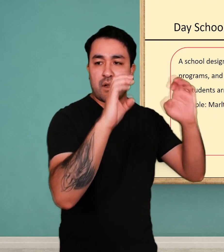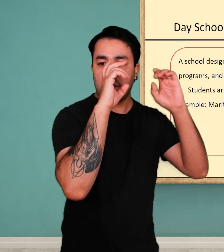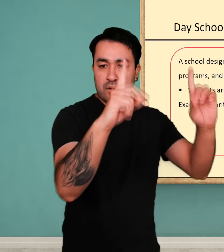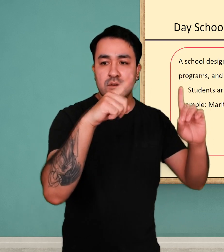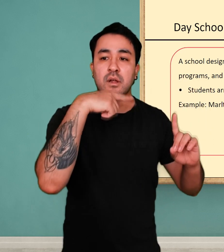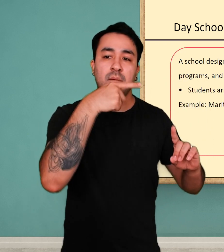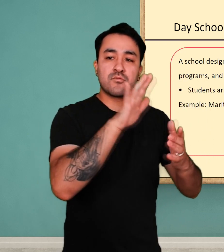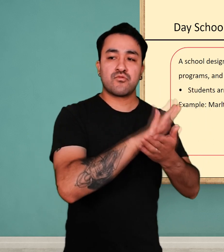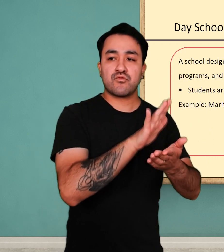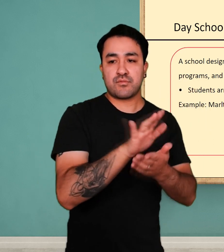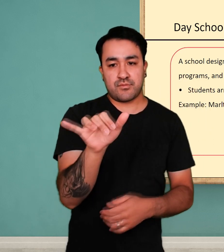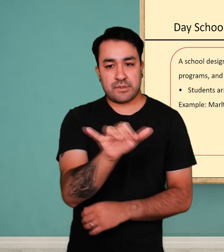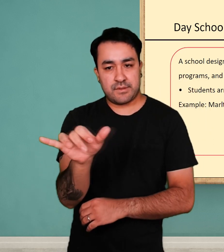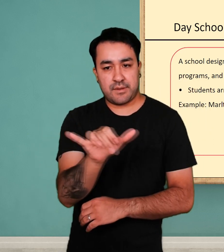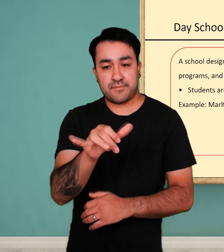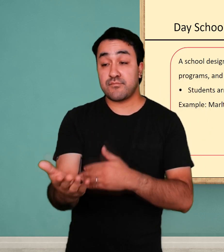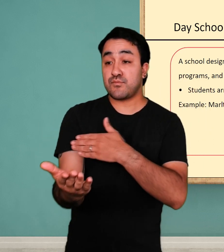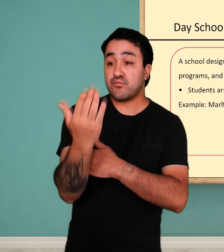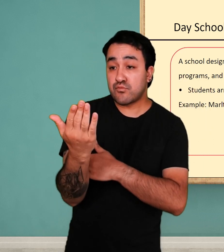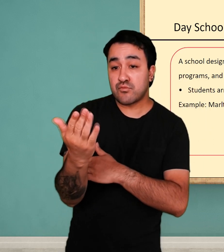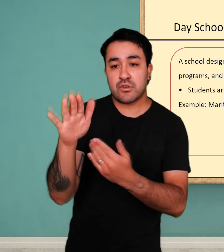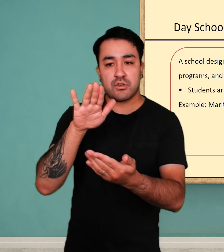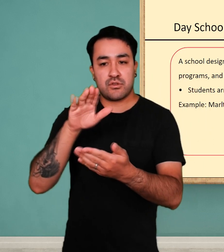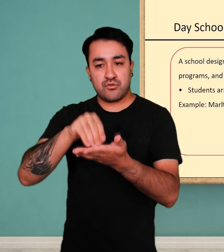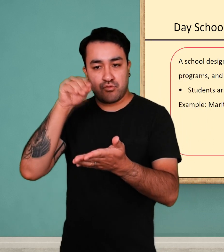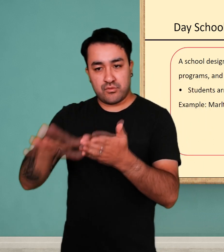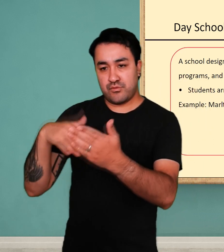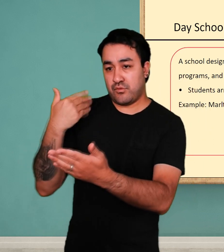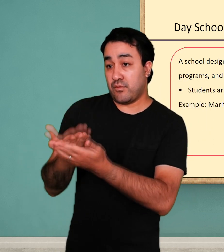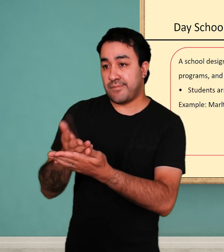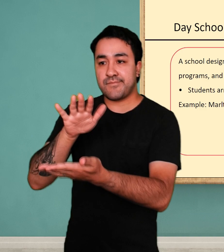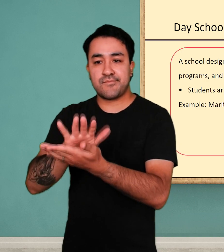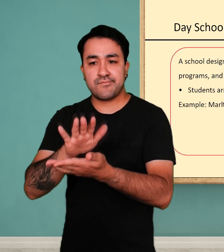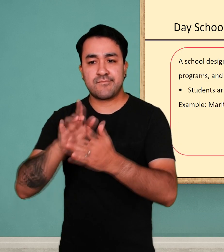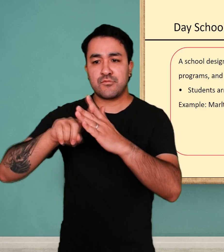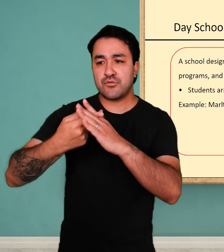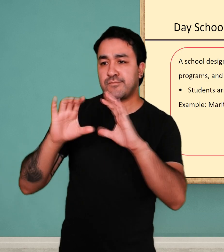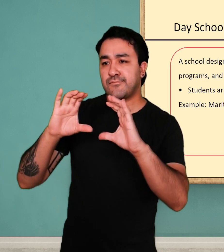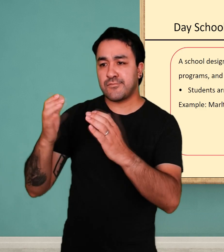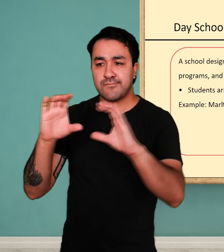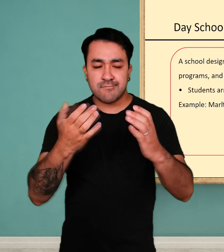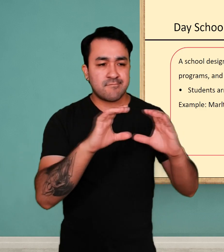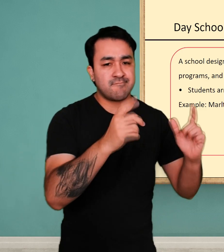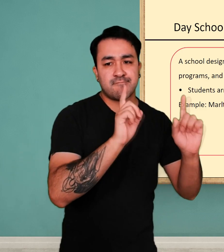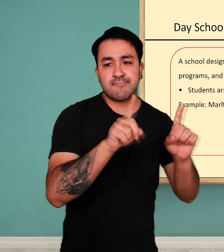is precisely the same as a typical public school student. Students arrive in the morning, attend